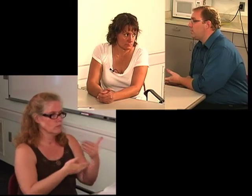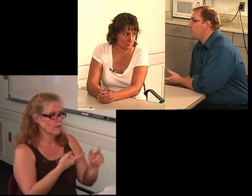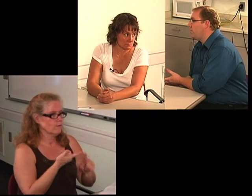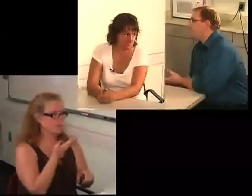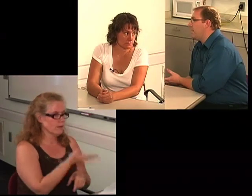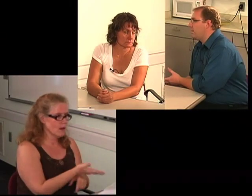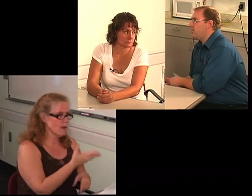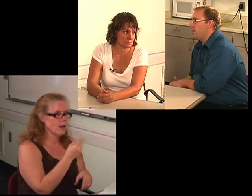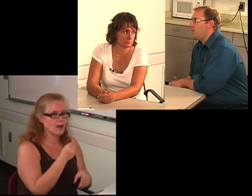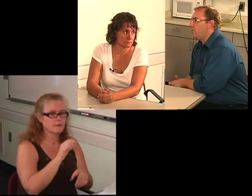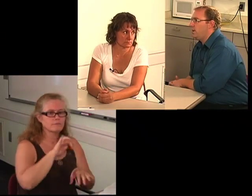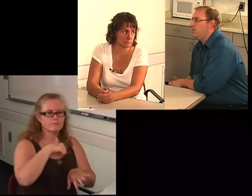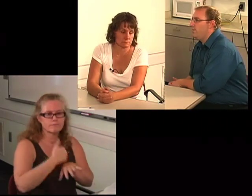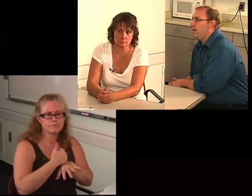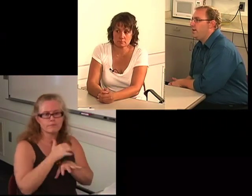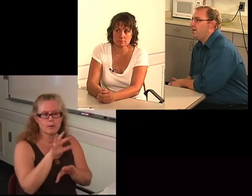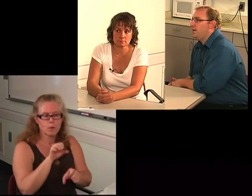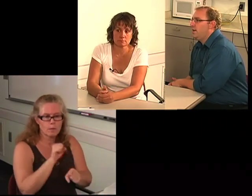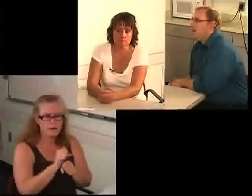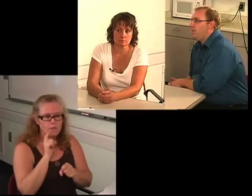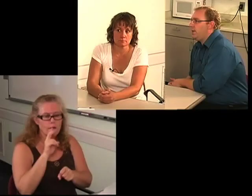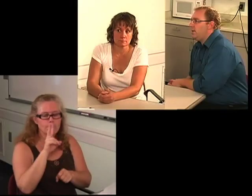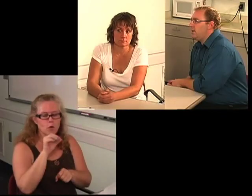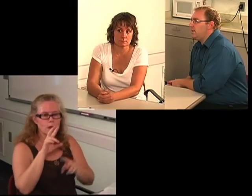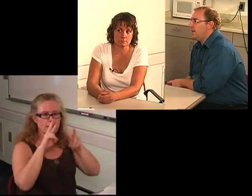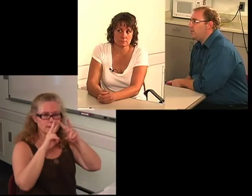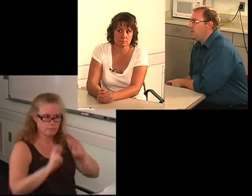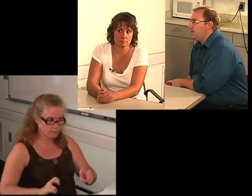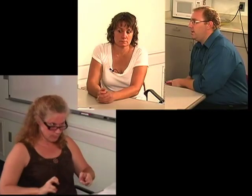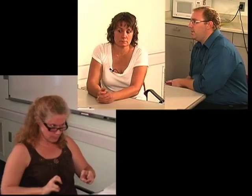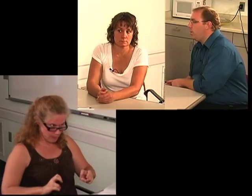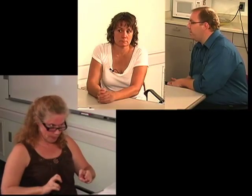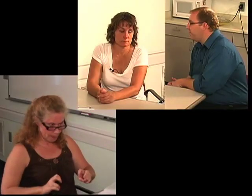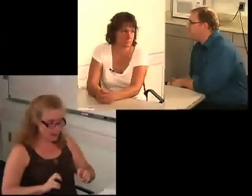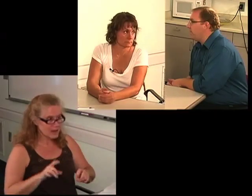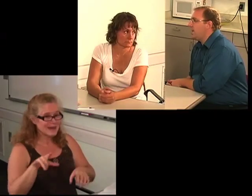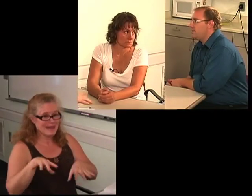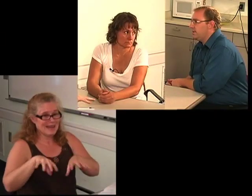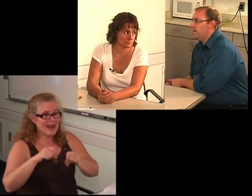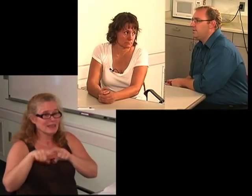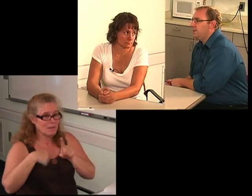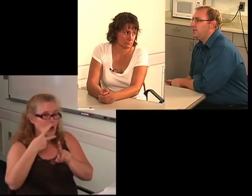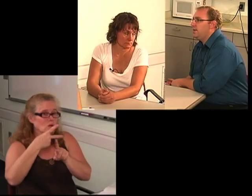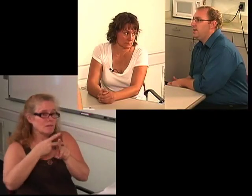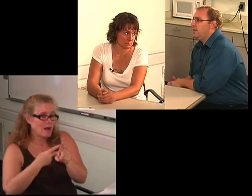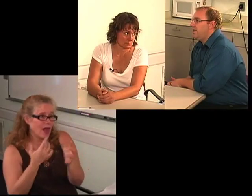Really the sooner the better, so we can quickly move on. We can establish an appointment for a Vocational Assessment